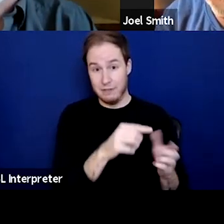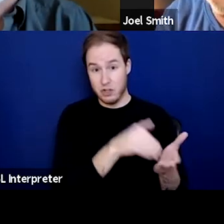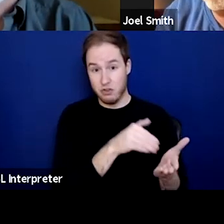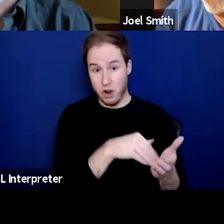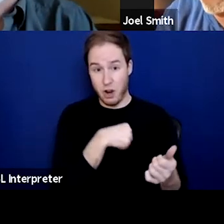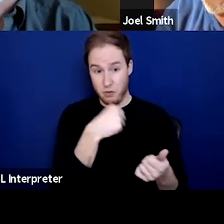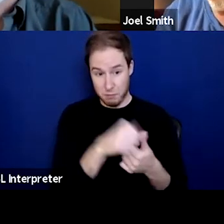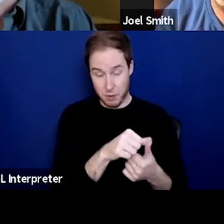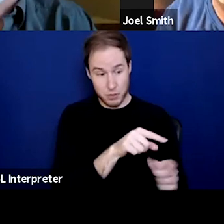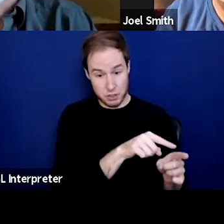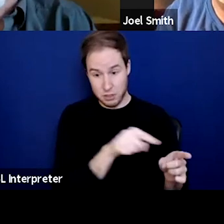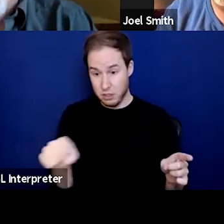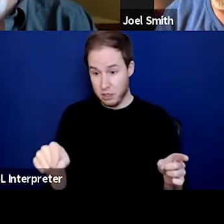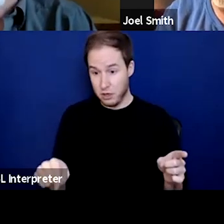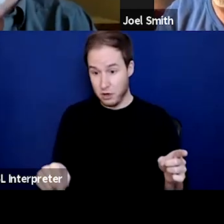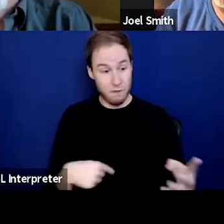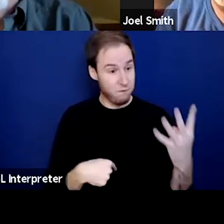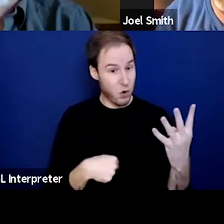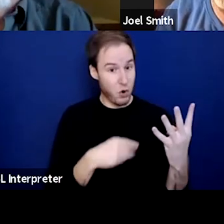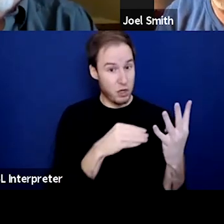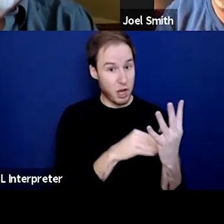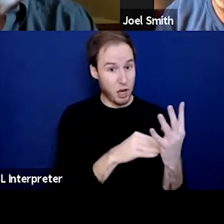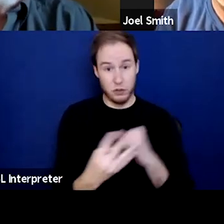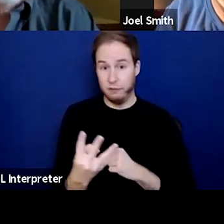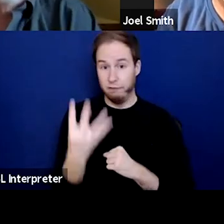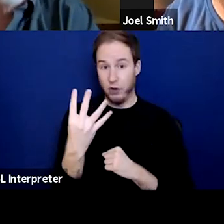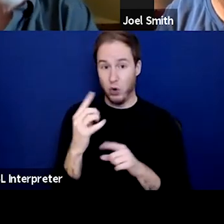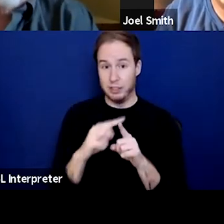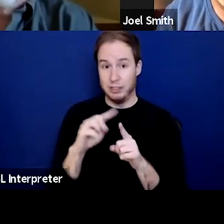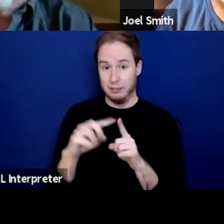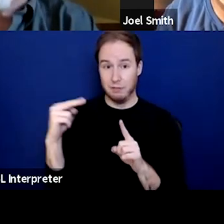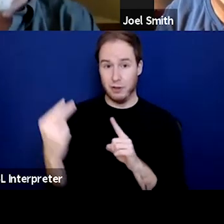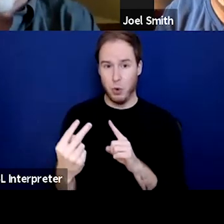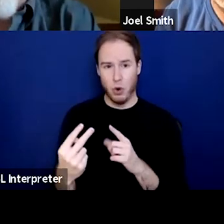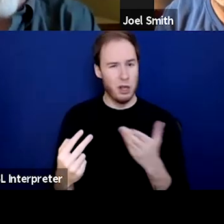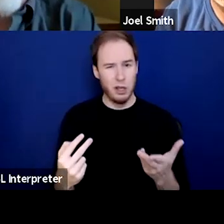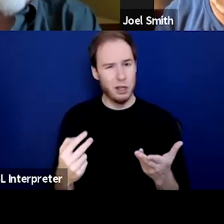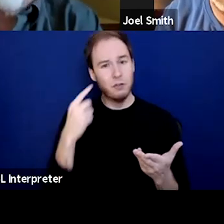I got four different viewpoints of harm reduction. And I'm talking about mental health doctors.